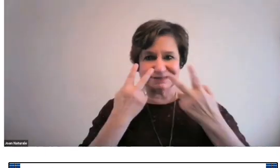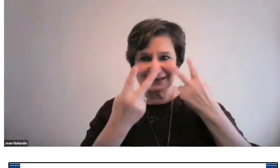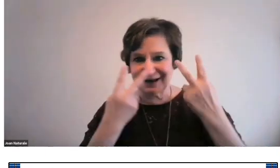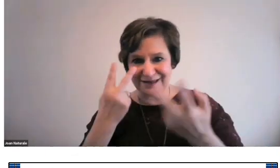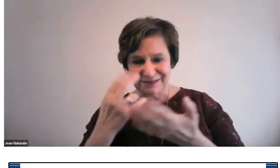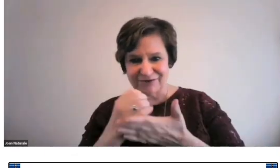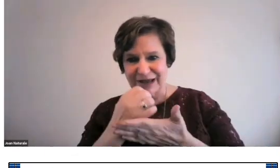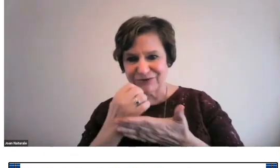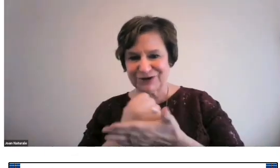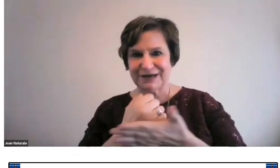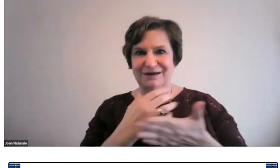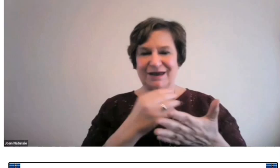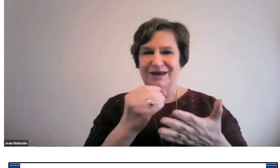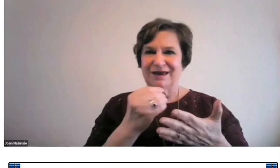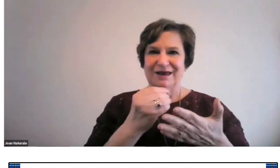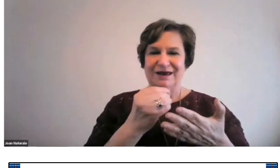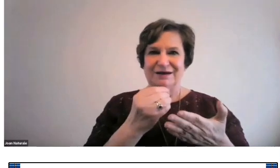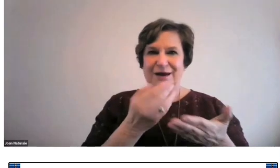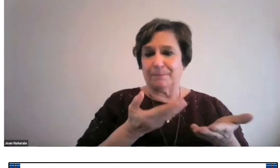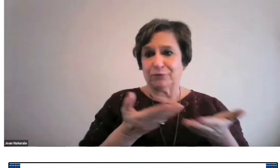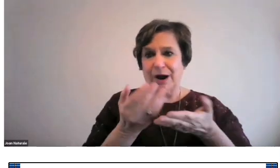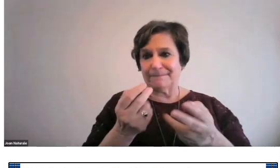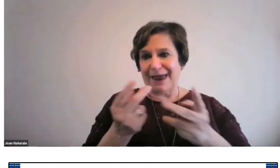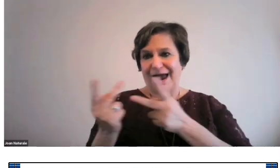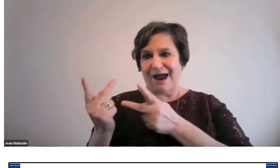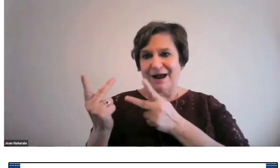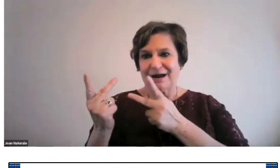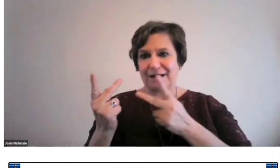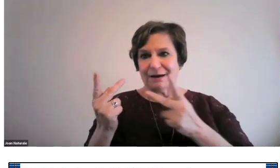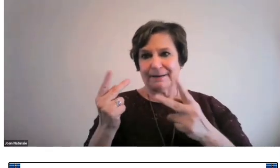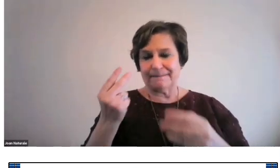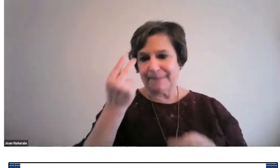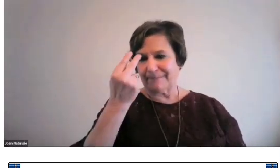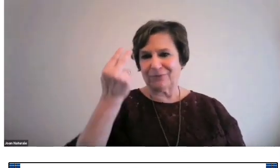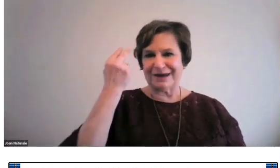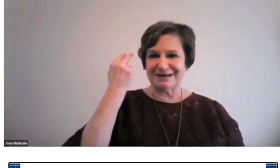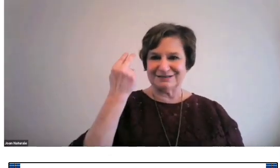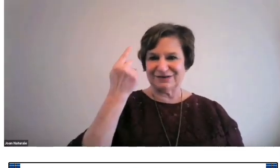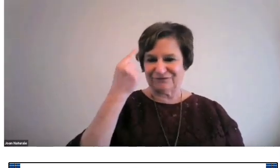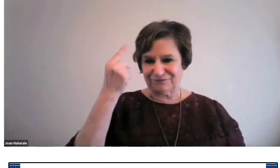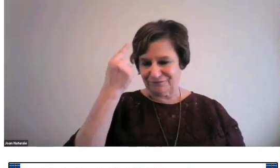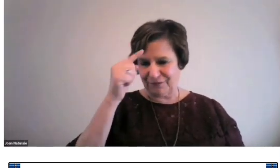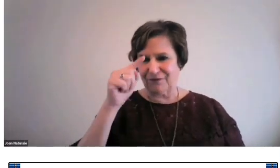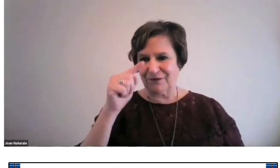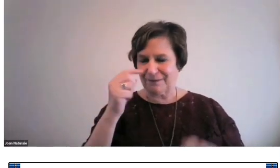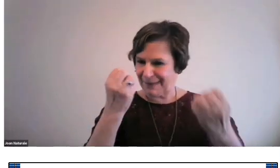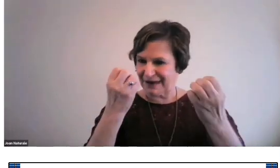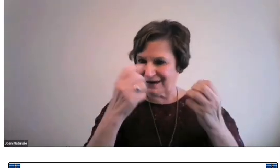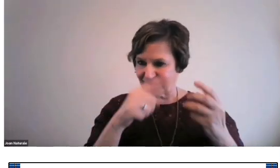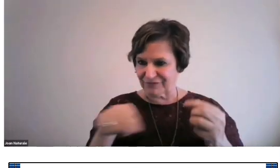They were thrilled to see the collection. And it brought back memories for many of them.